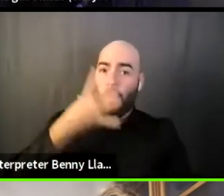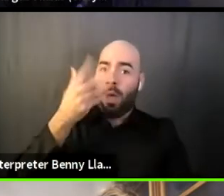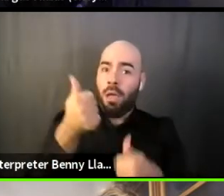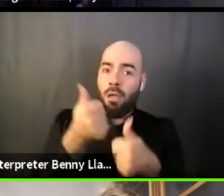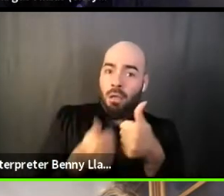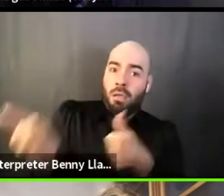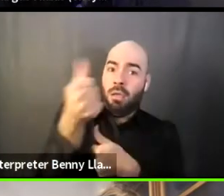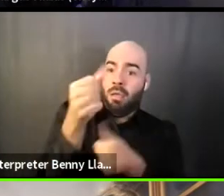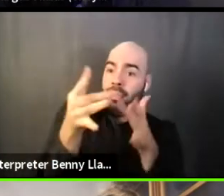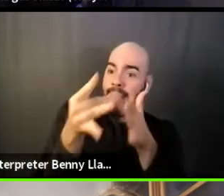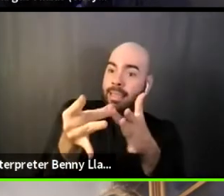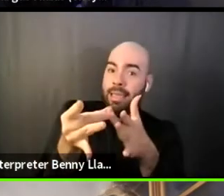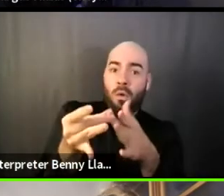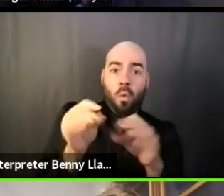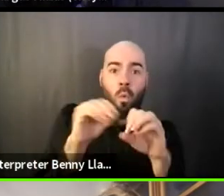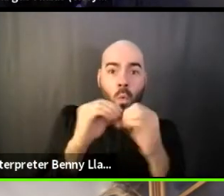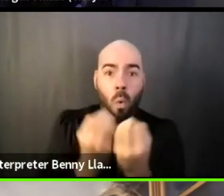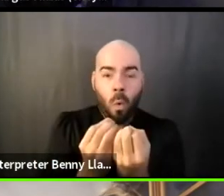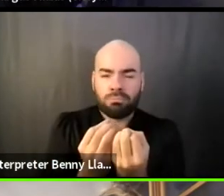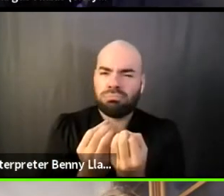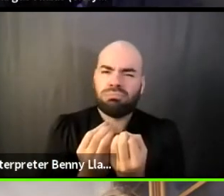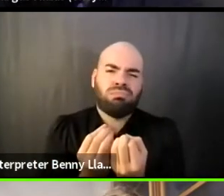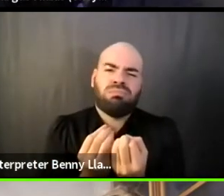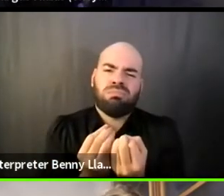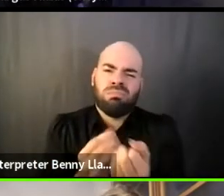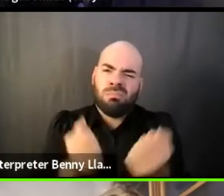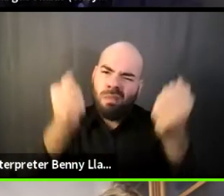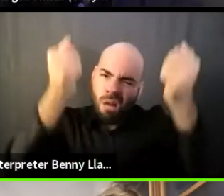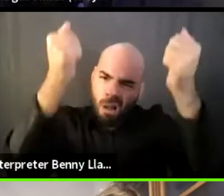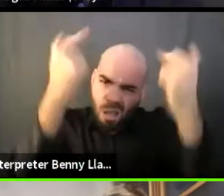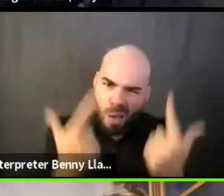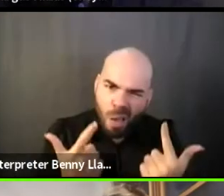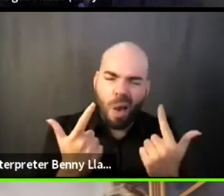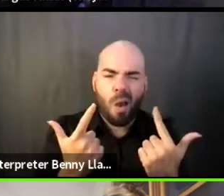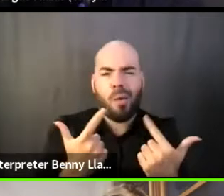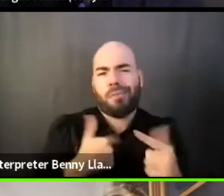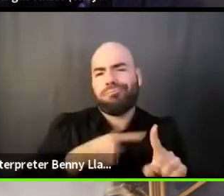everyone can be at different points of readiness